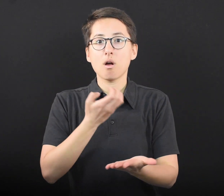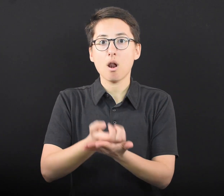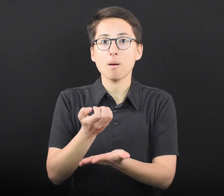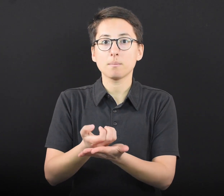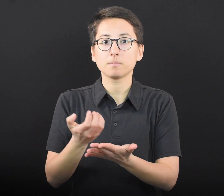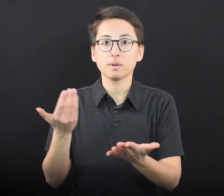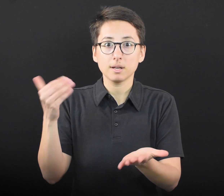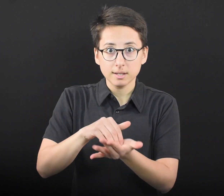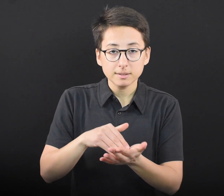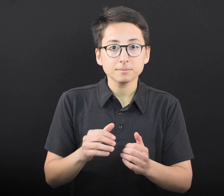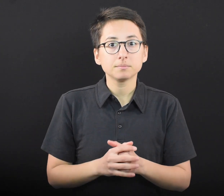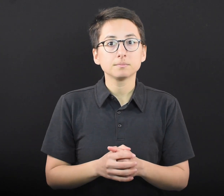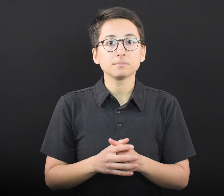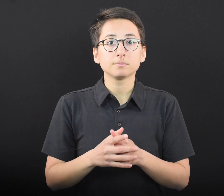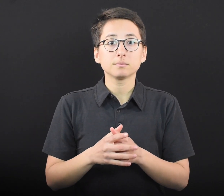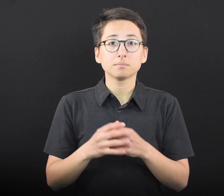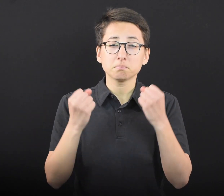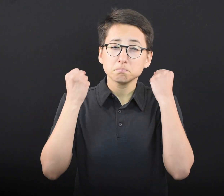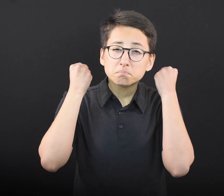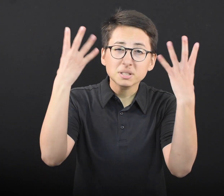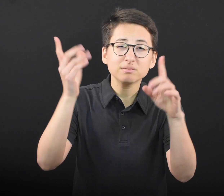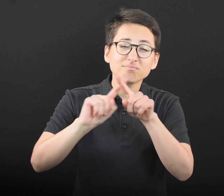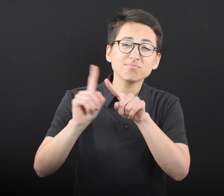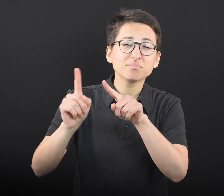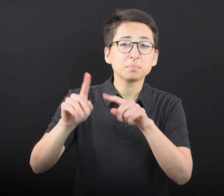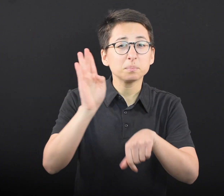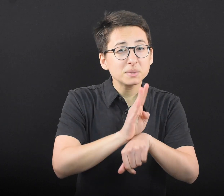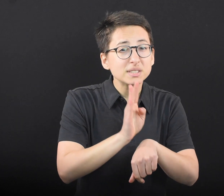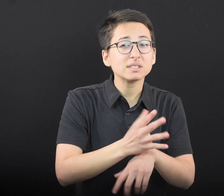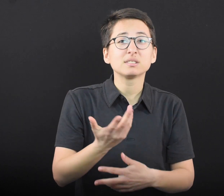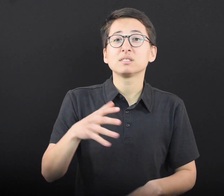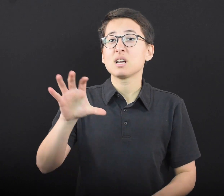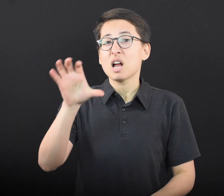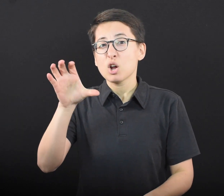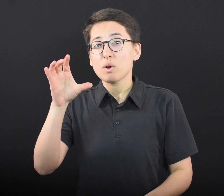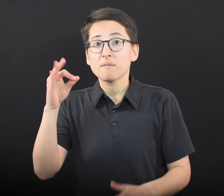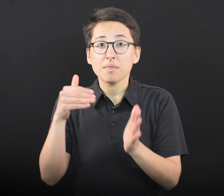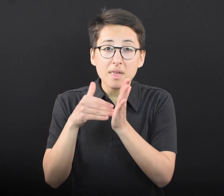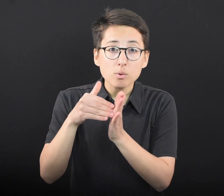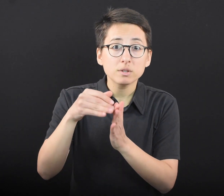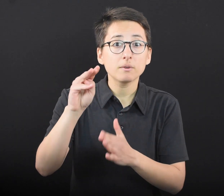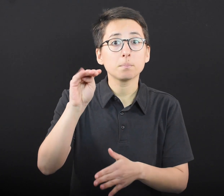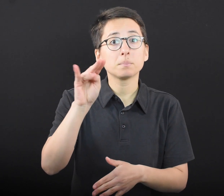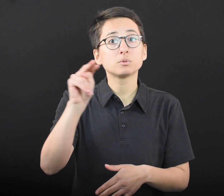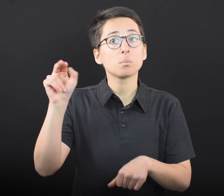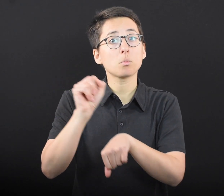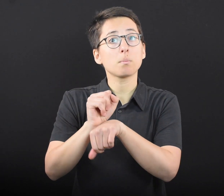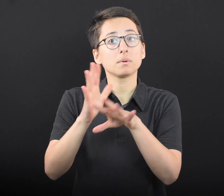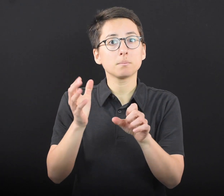Commissioner Steve Grove. “Countless businesses and hundreds of thousands of Minnesota employees